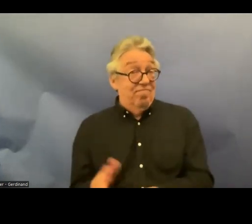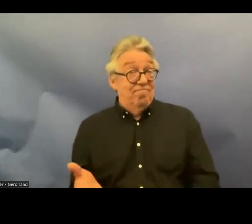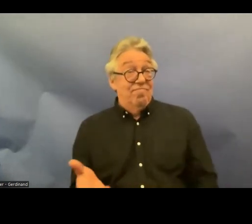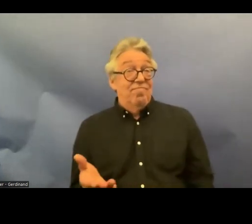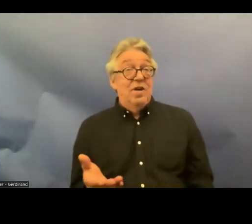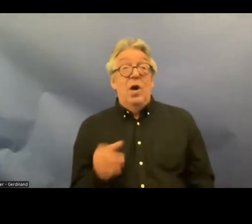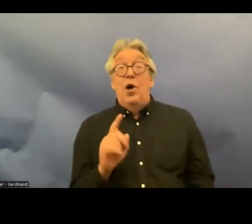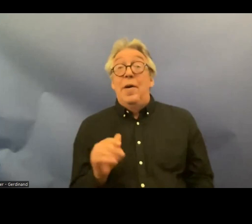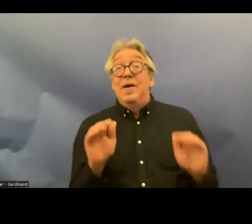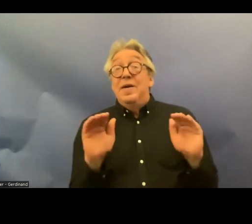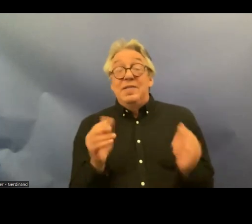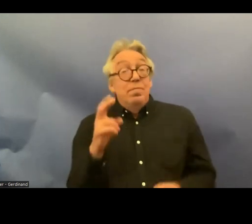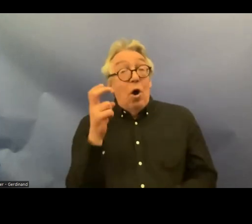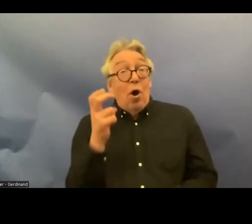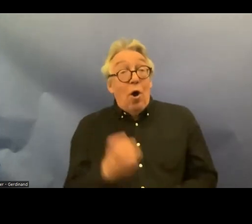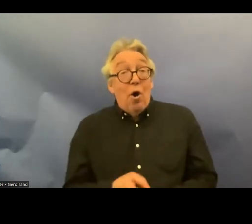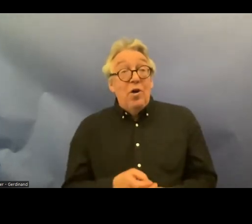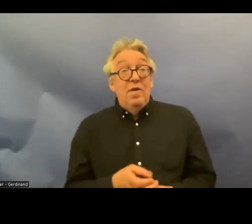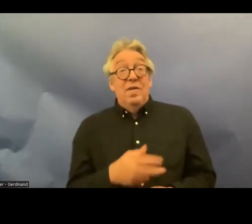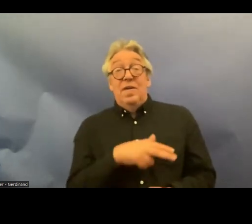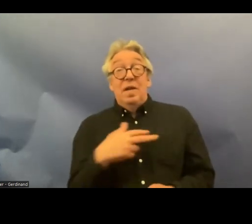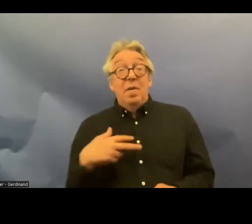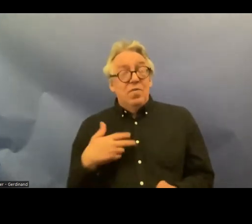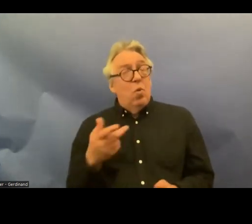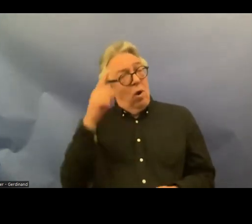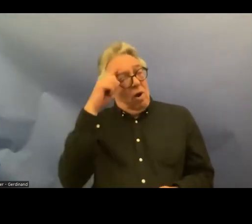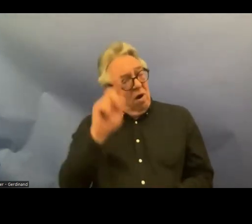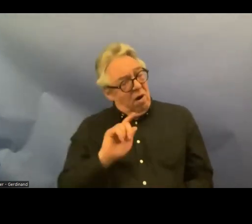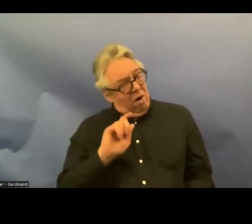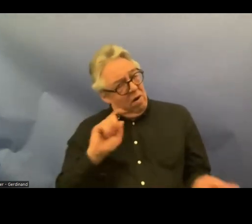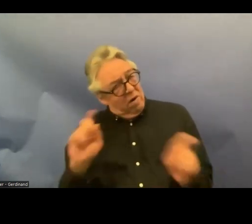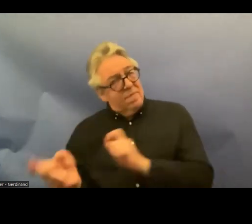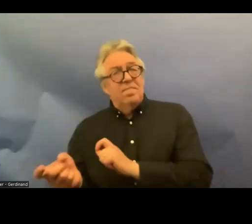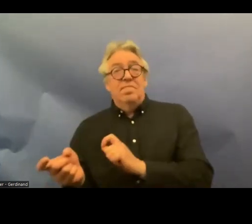difficult uh in Denmark to have this movement to go from some real really